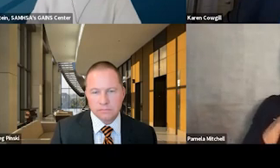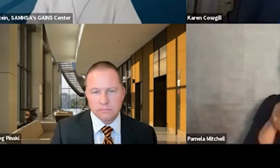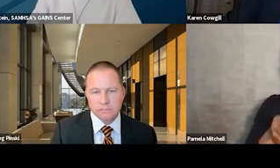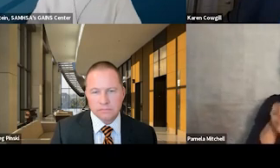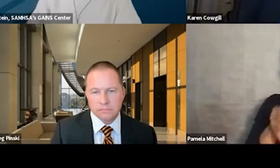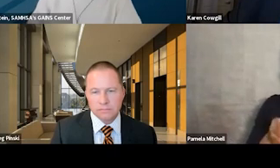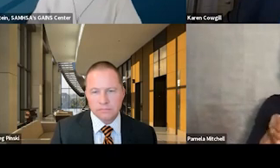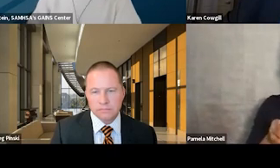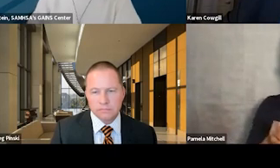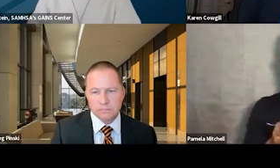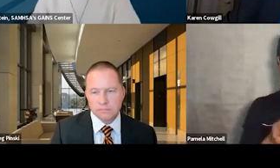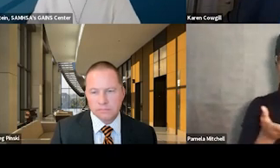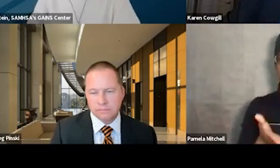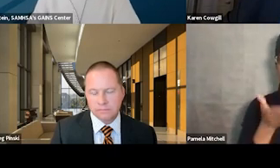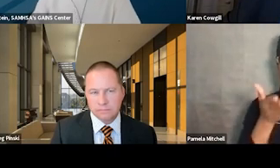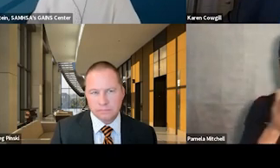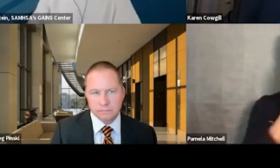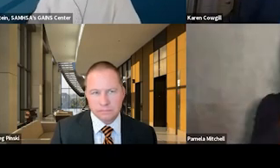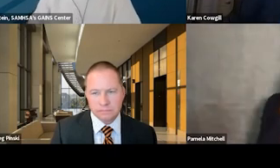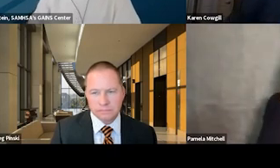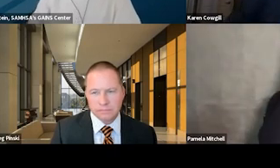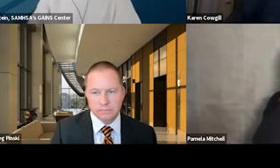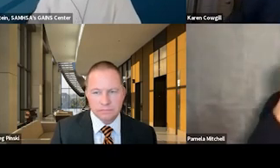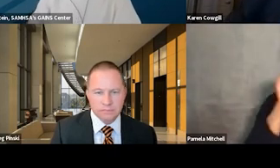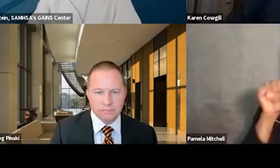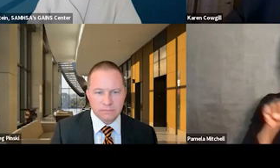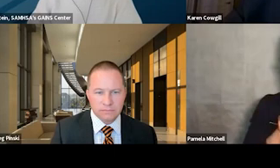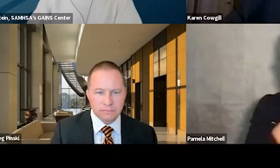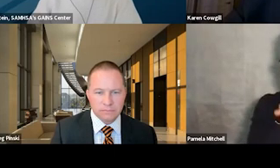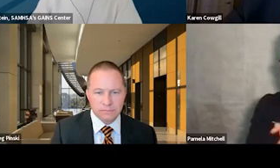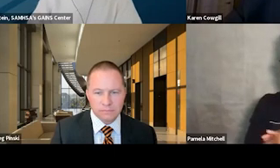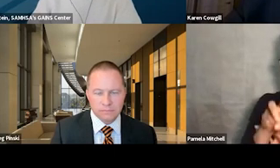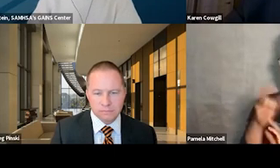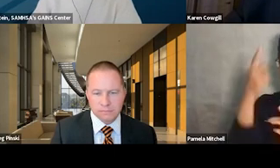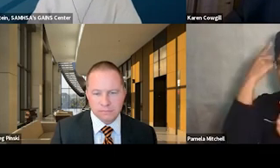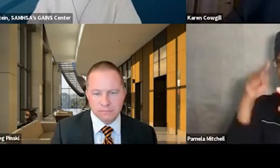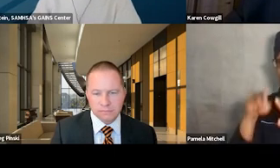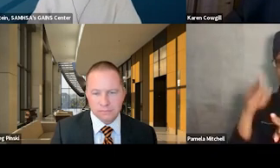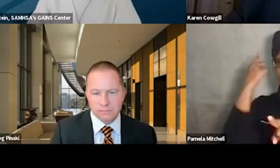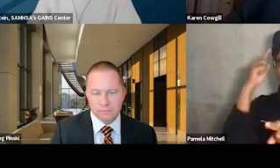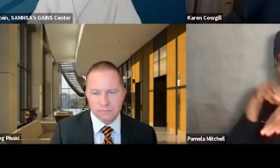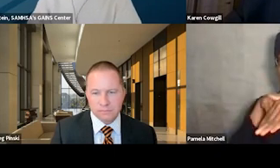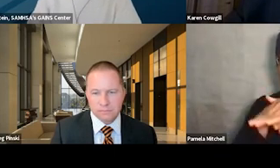he authored federal, state, and tribal jurisdictional transfer agreements to expand access to treatment courts.